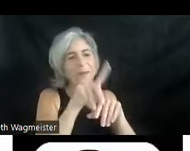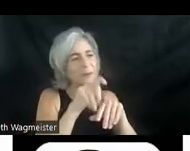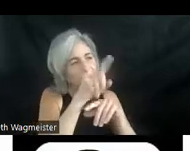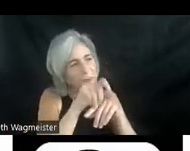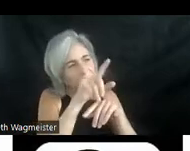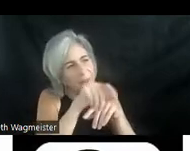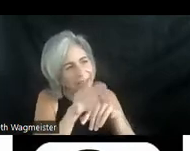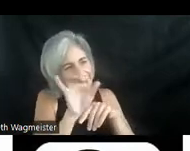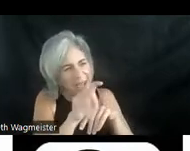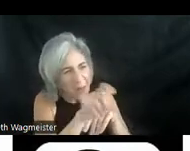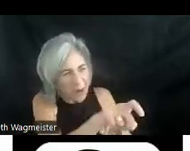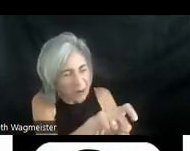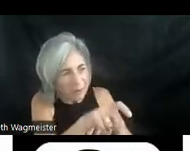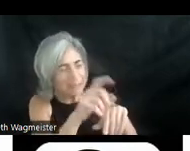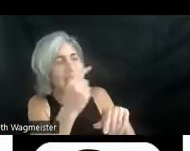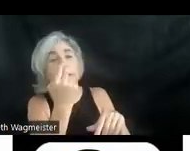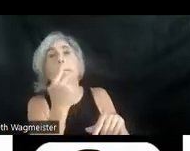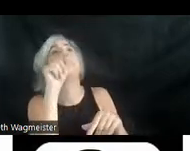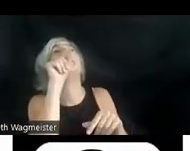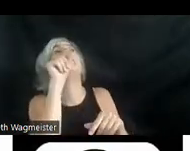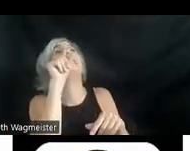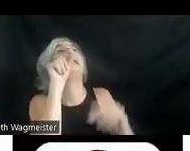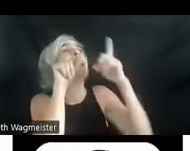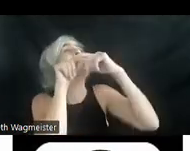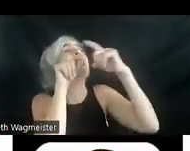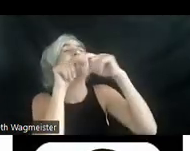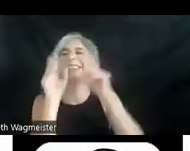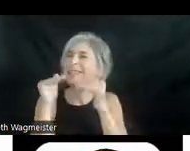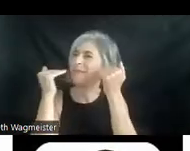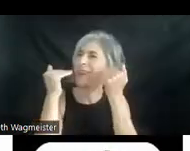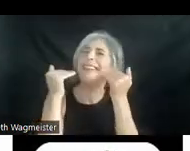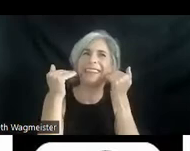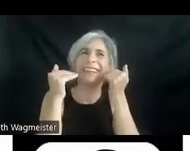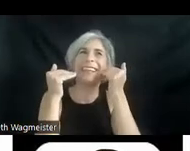taps a chick's open beak. Smiling, he slowly lowers his hand.